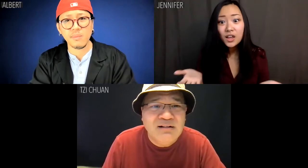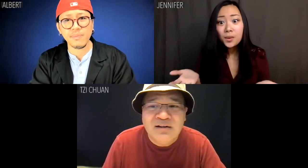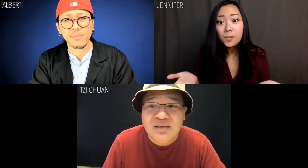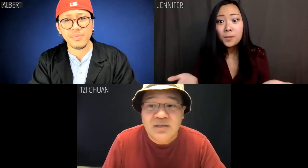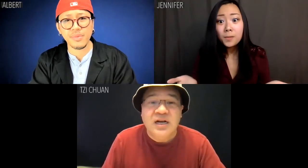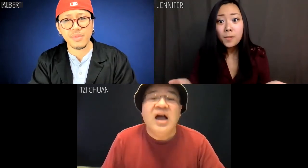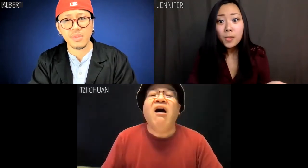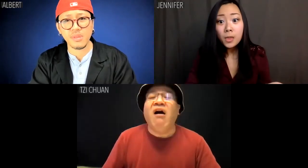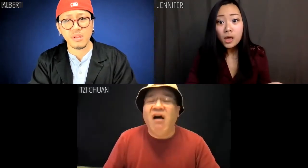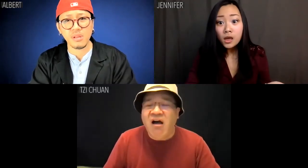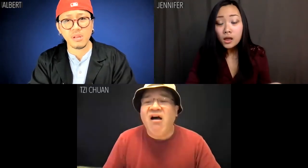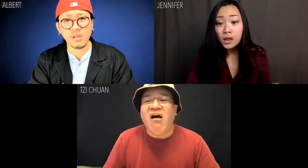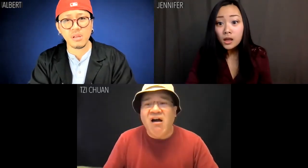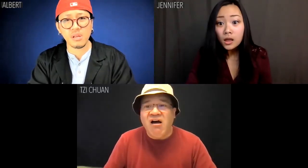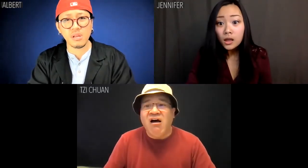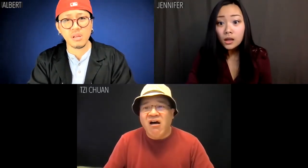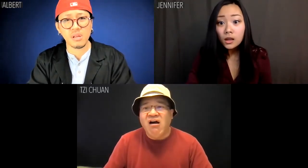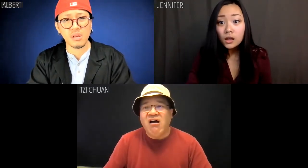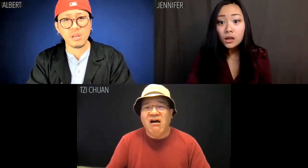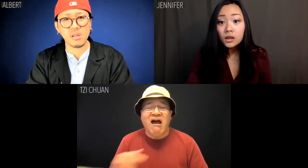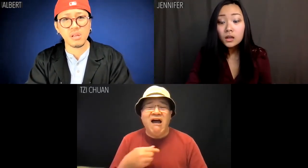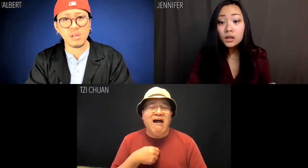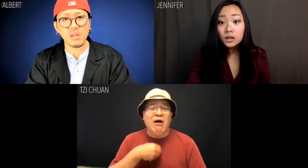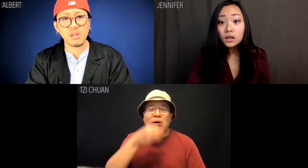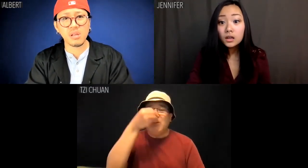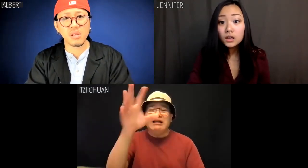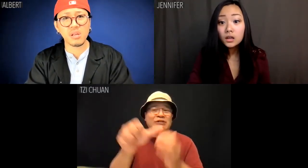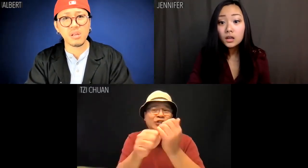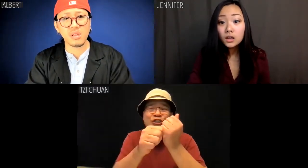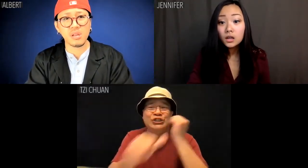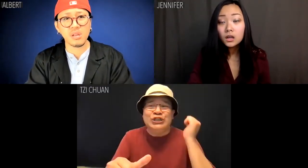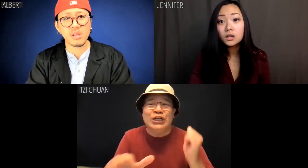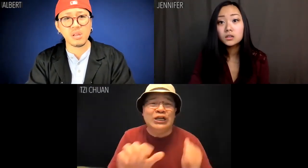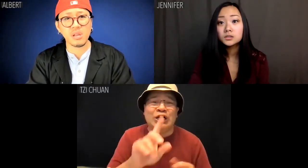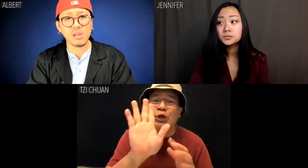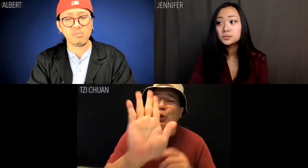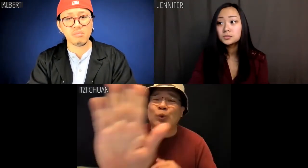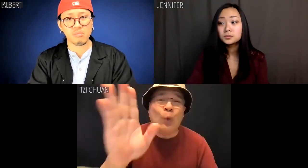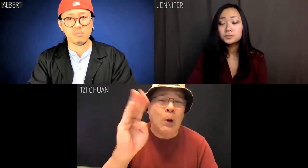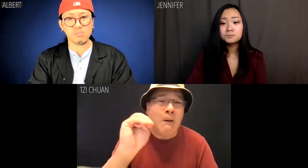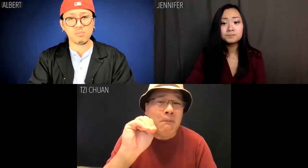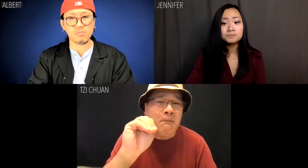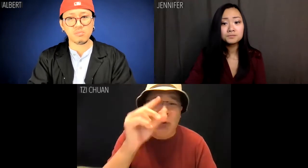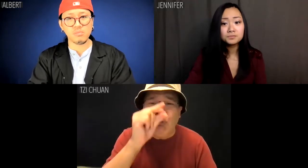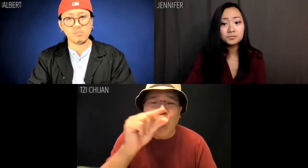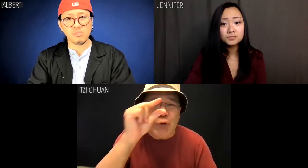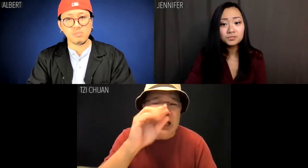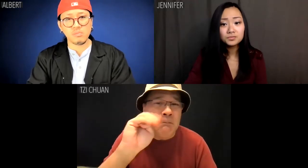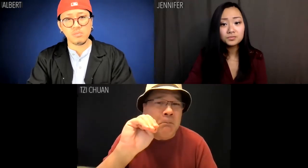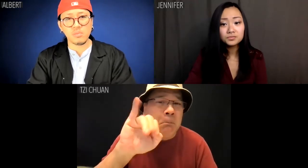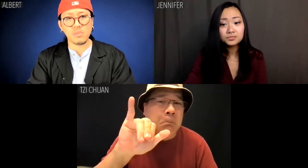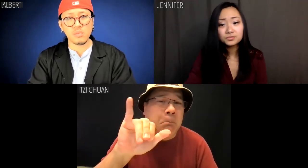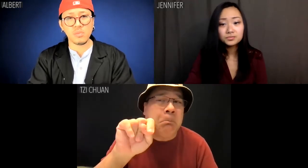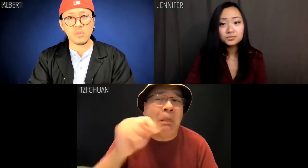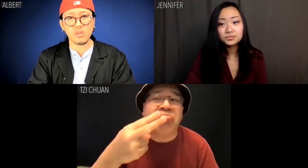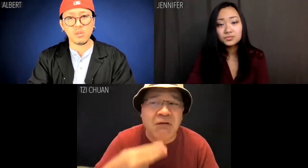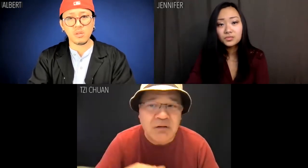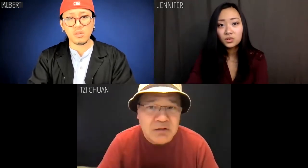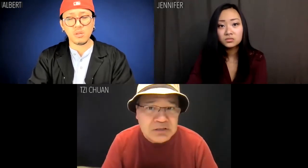Tzi Chuan: Ah ah ah! I don't give a shit about your Greek myth.